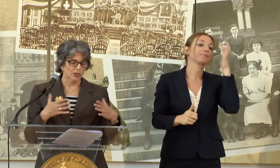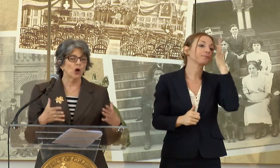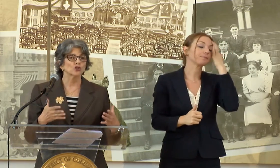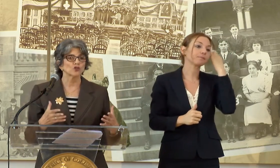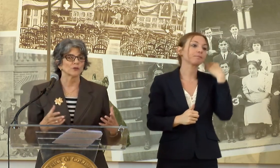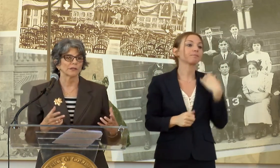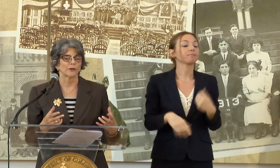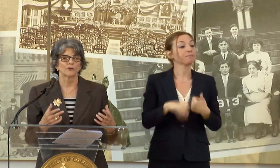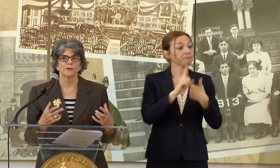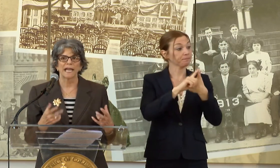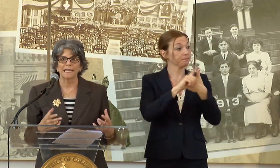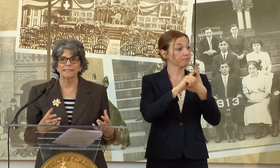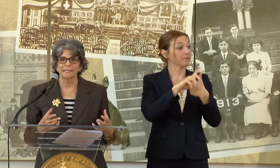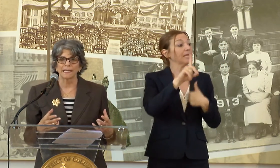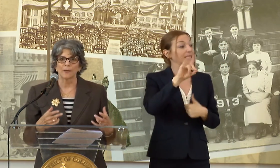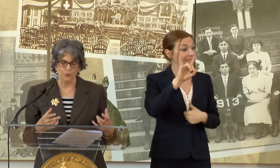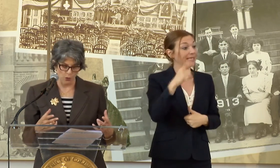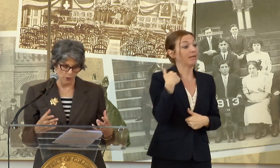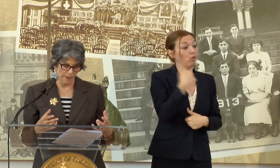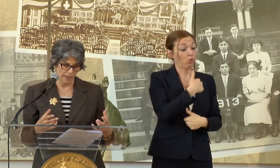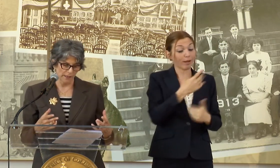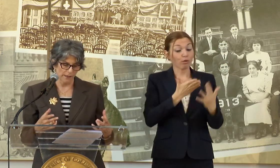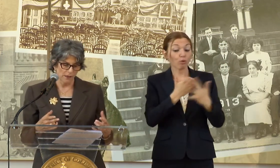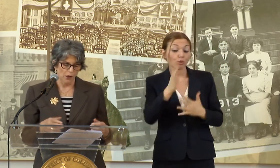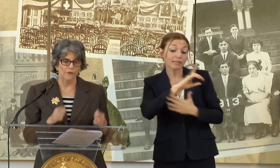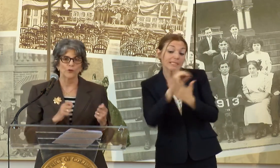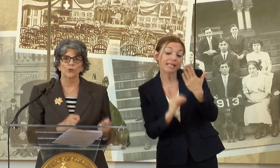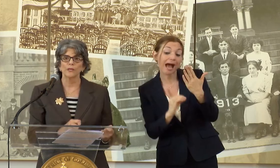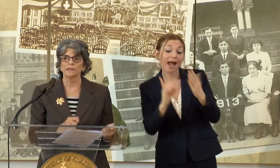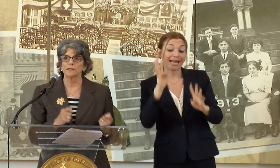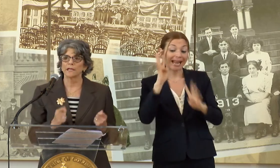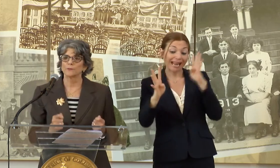CULTURALLY THROUGH TENANTING AND PROGRAMMING OF THE REAL AND